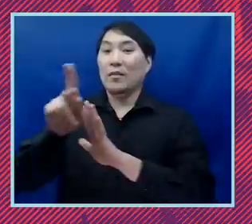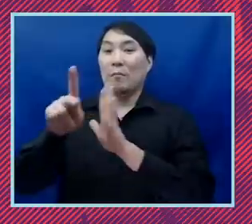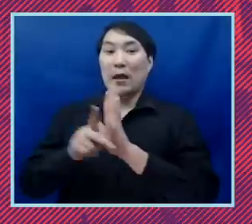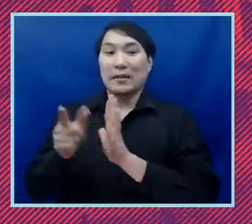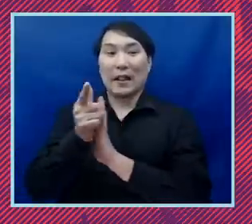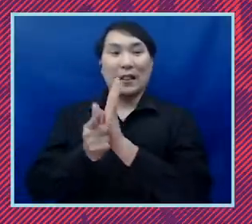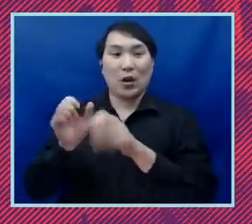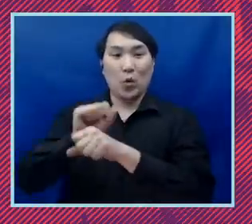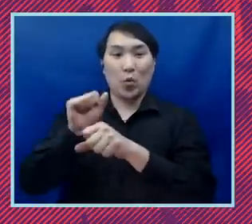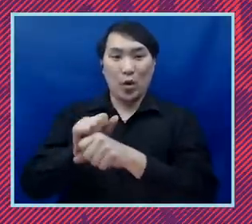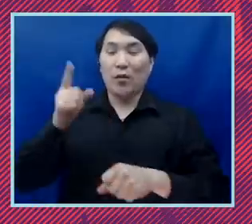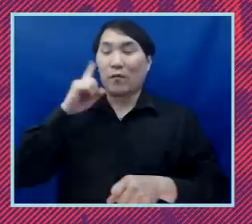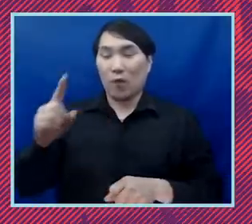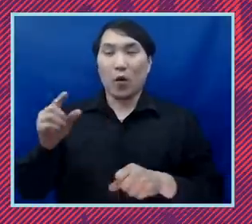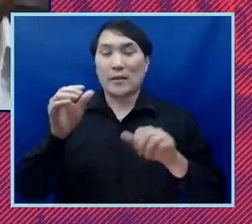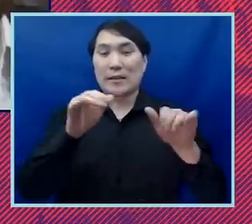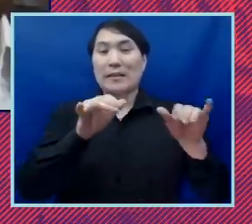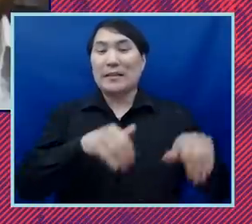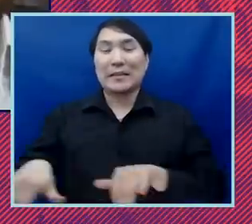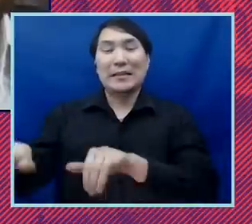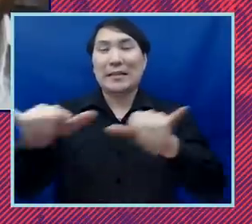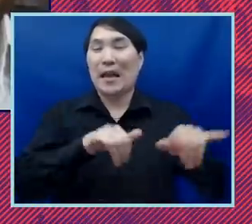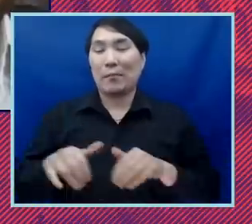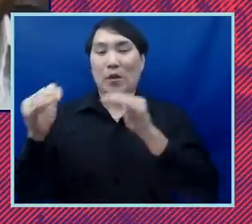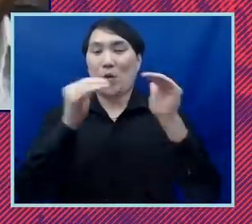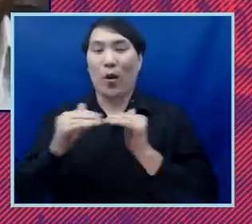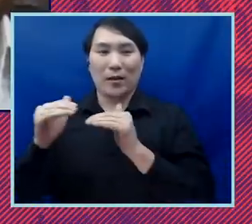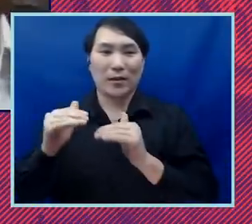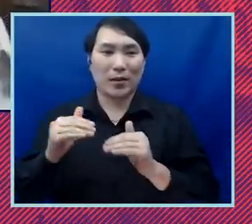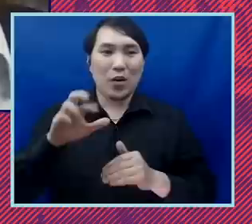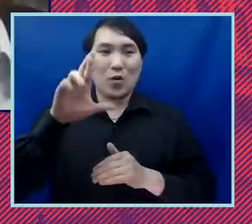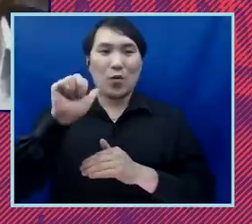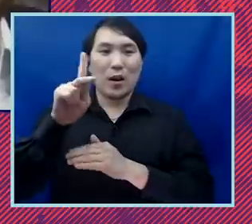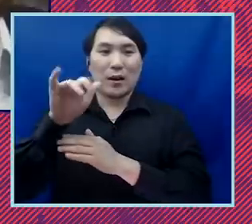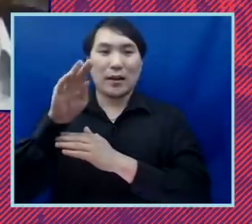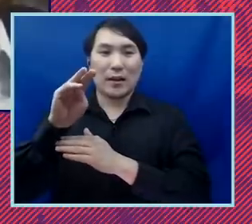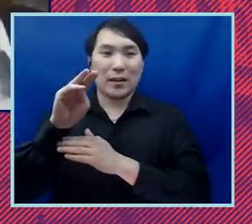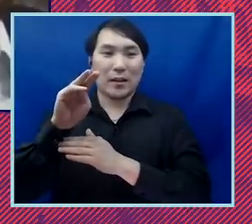on the systemic equality agenda renika moore the director of the racial justice program and rakeem